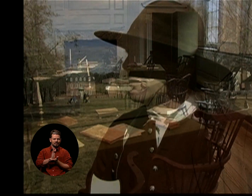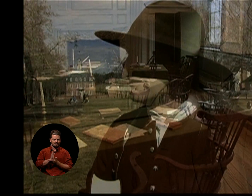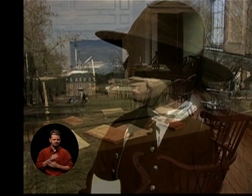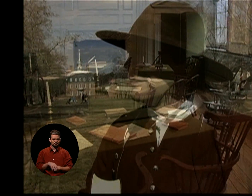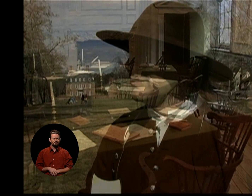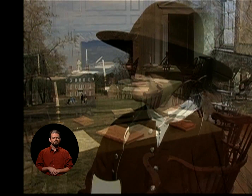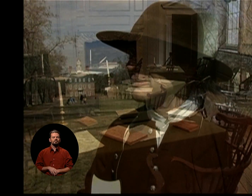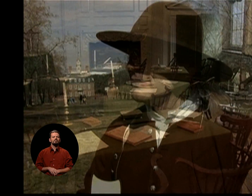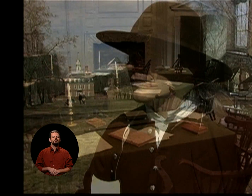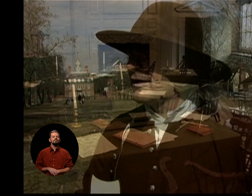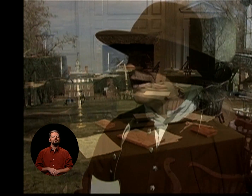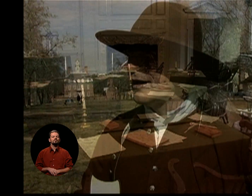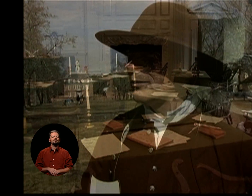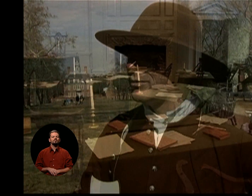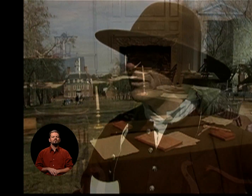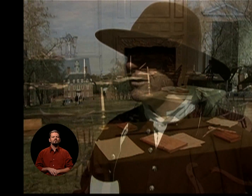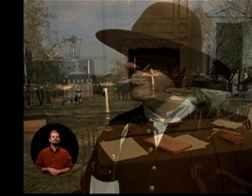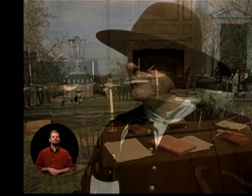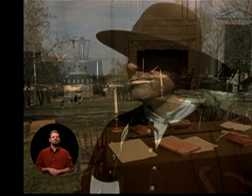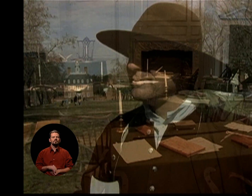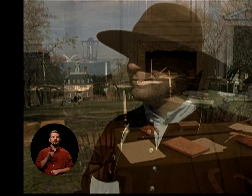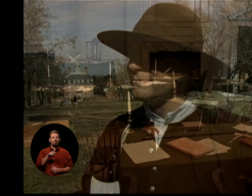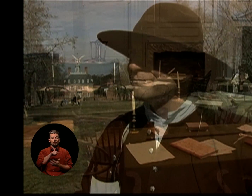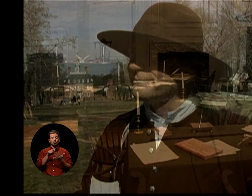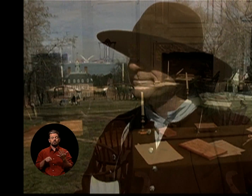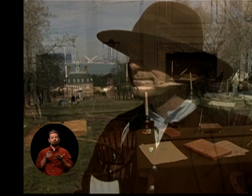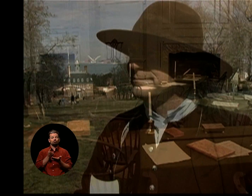THAT IS, THESE RIGHTS EXIST WITH OUR WITHOUT GOVERNMENT.